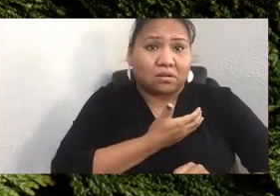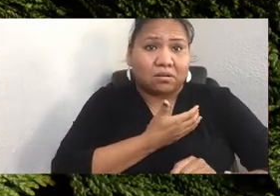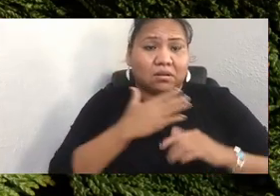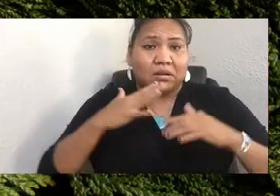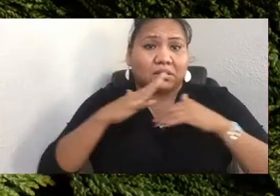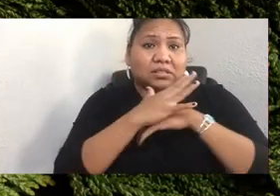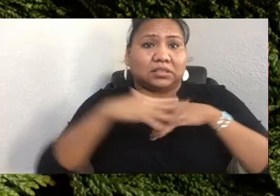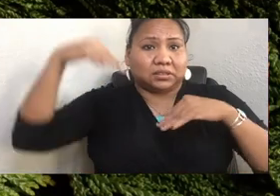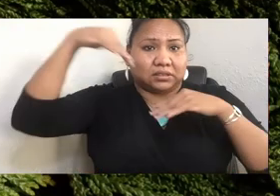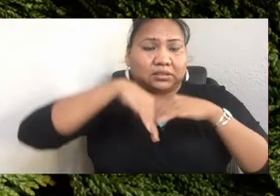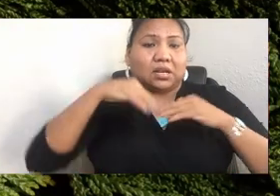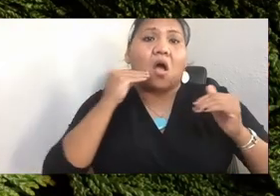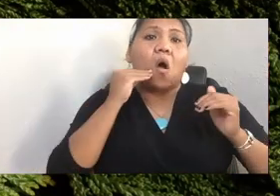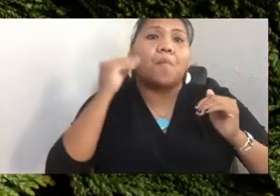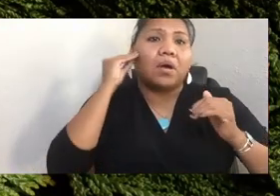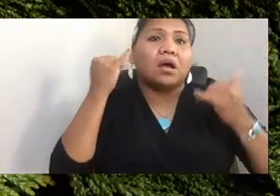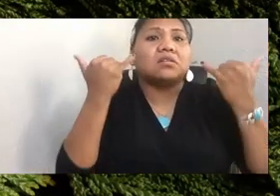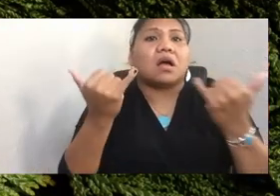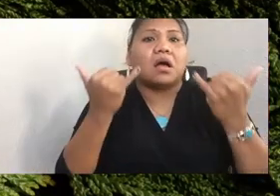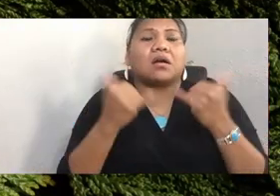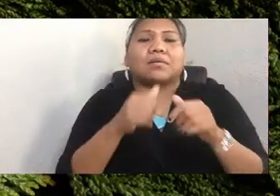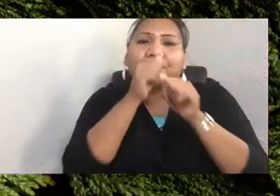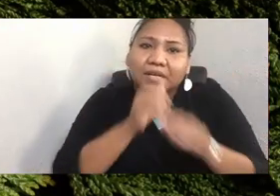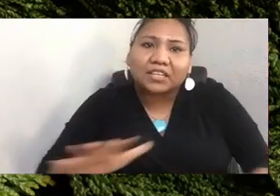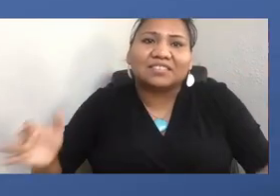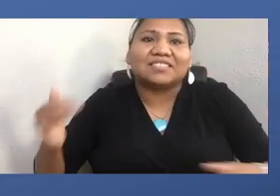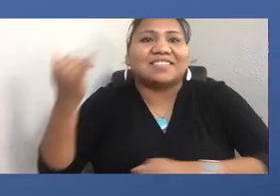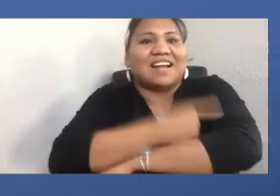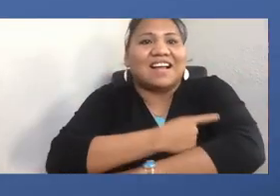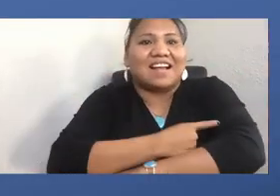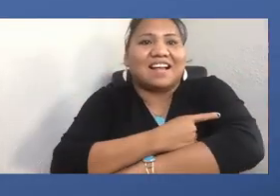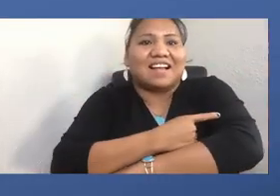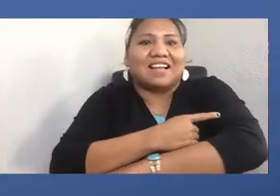Today is Indigenous Peoples' Day.